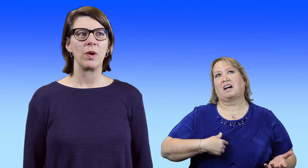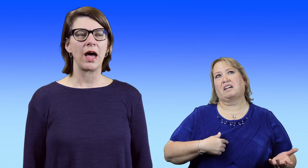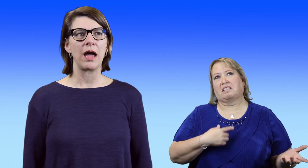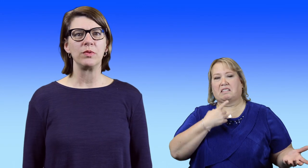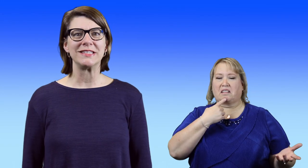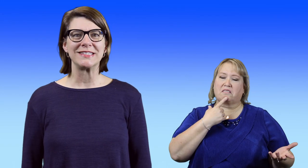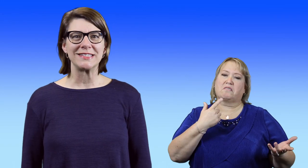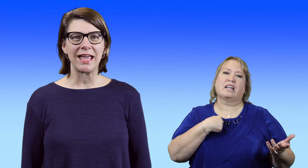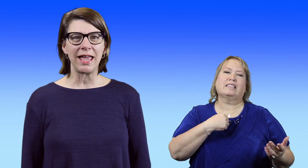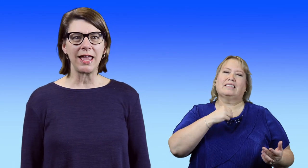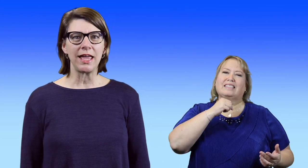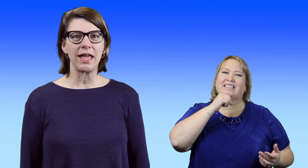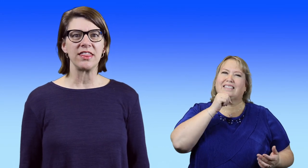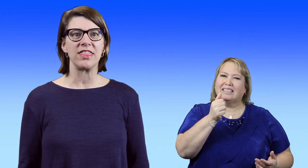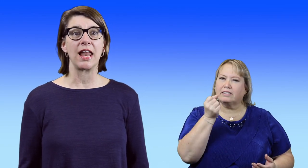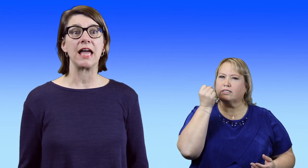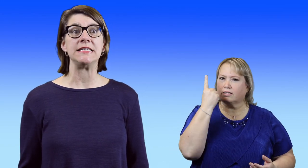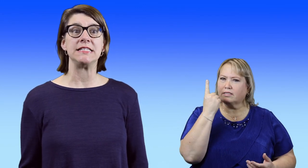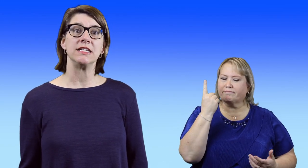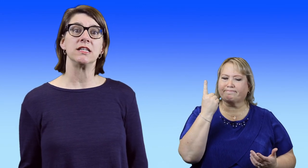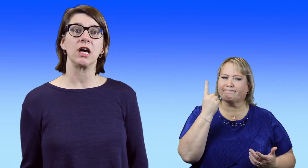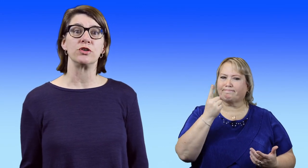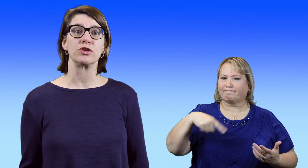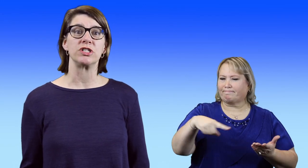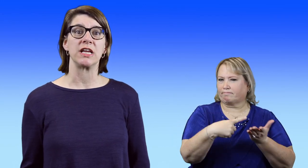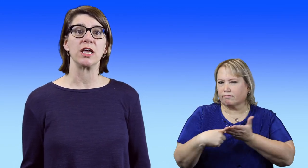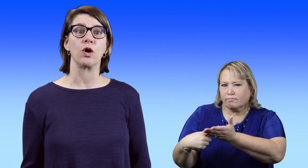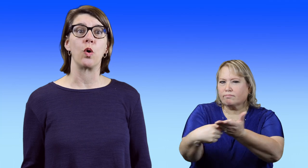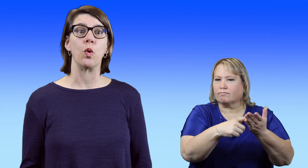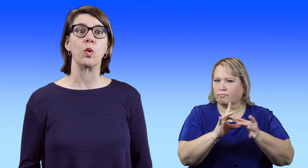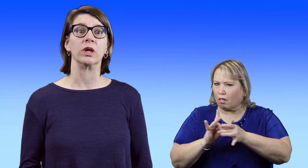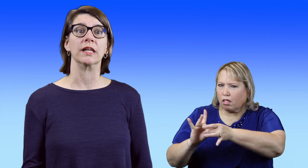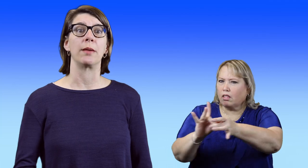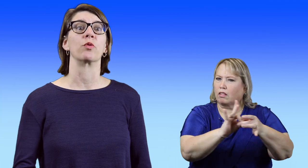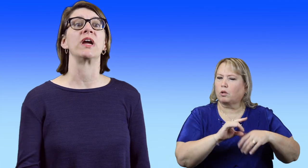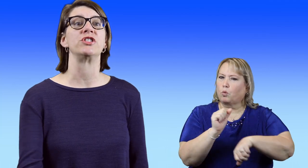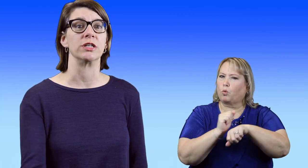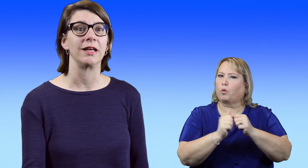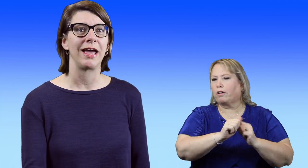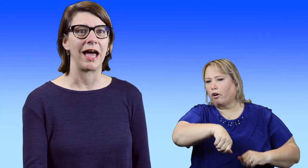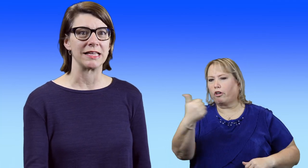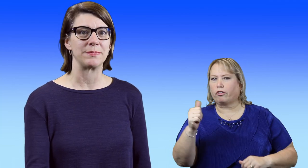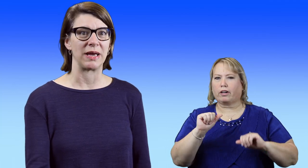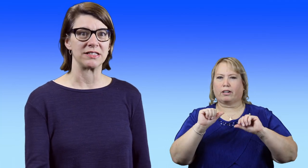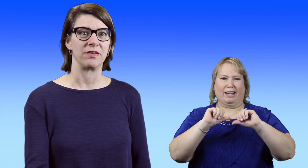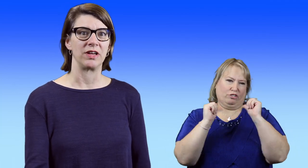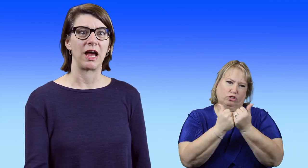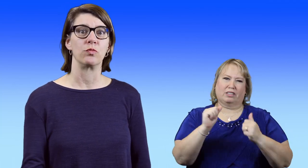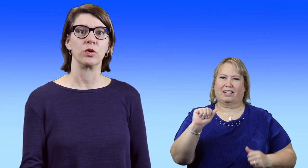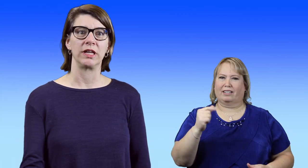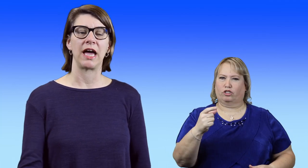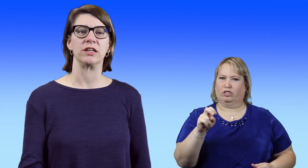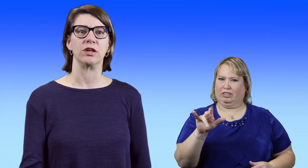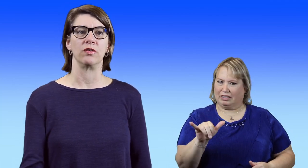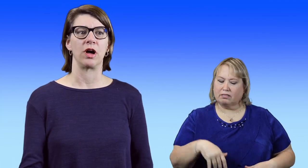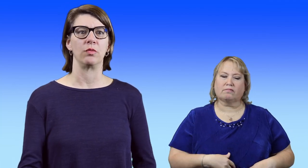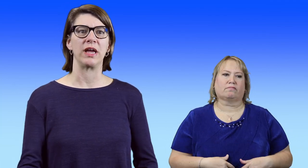Well, I would say that I didn't understand the whole collaboration aspect of it. I really had to know oh wait,